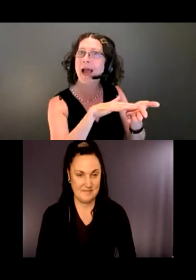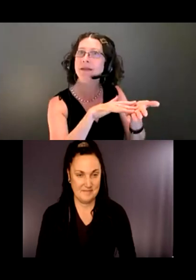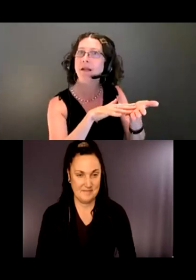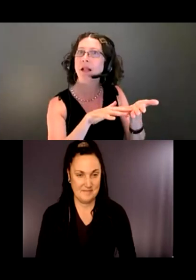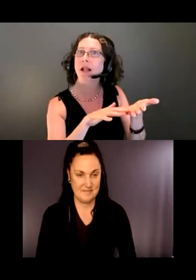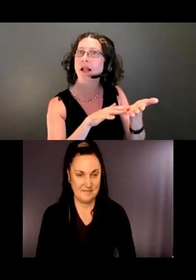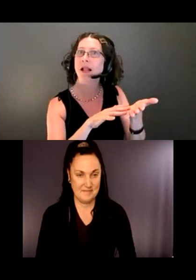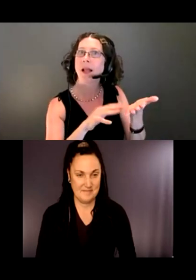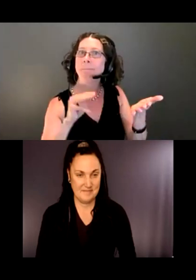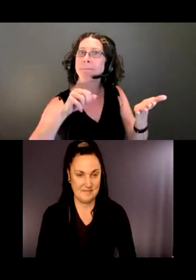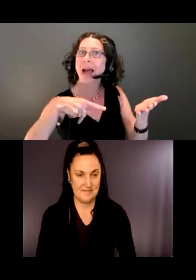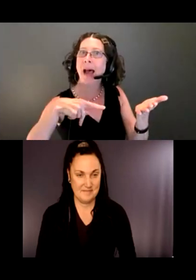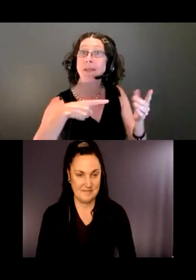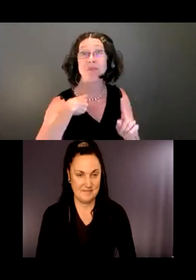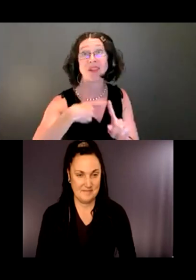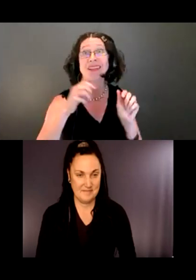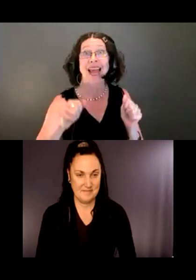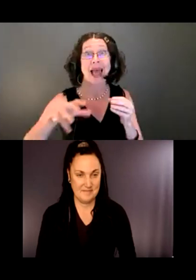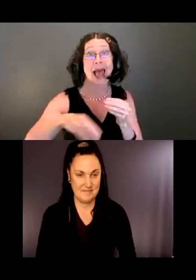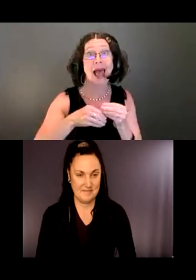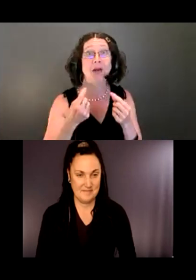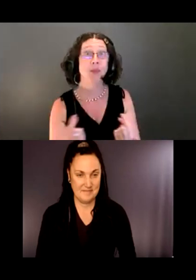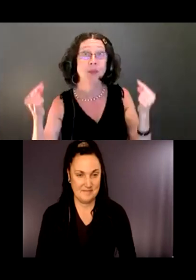navigate but get information about the area.